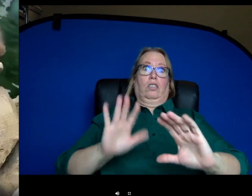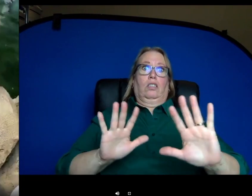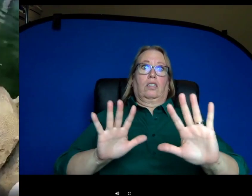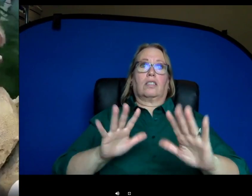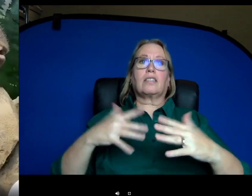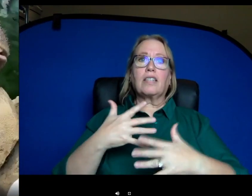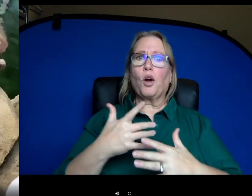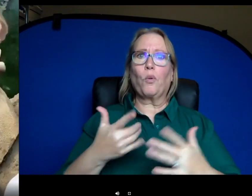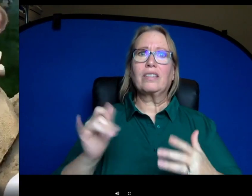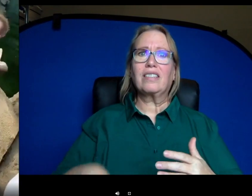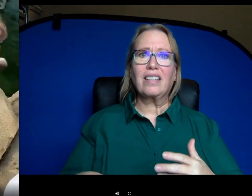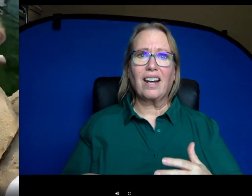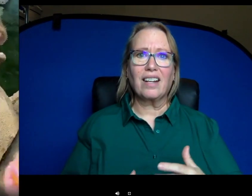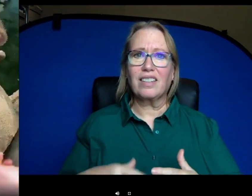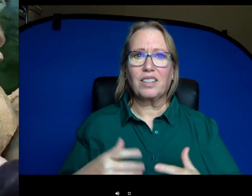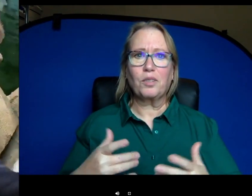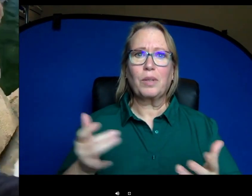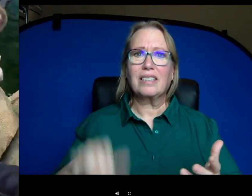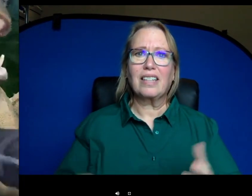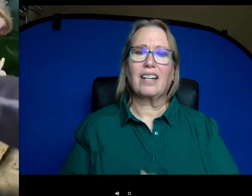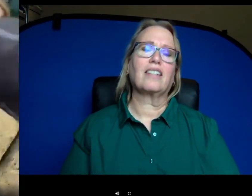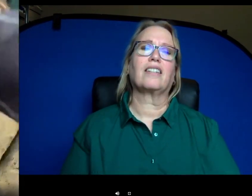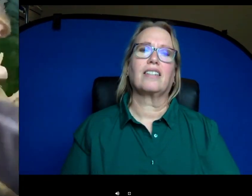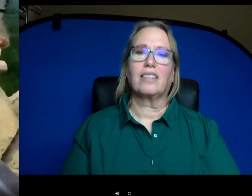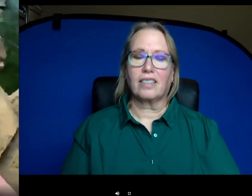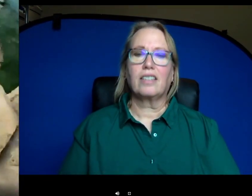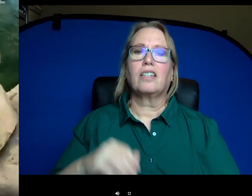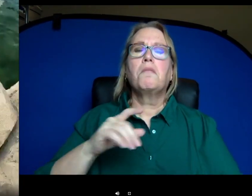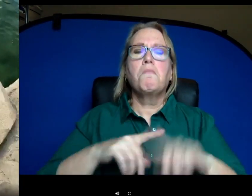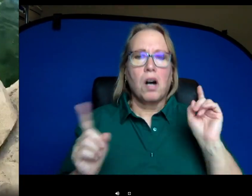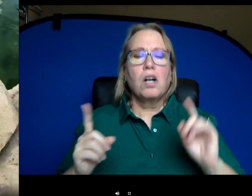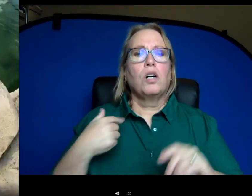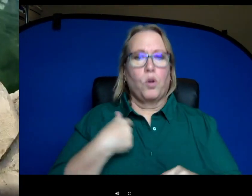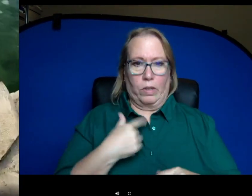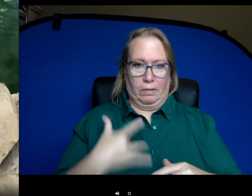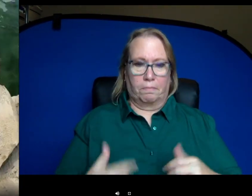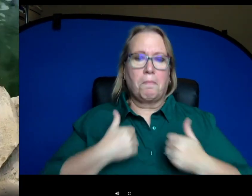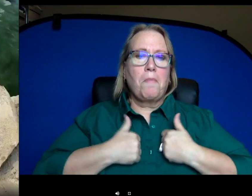just like, "what is that floating at me right now?" Um, but we give them baths with